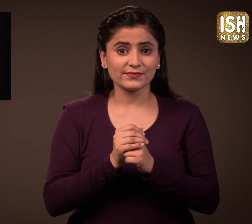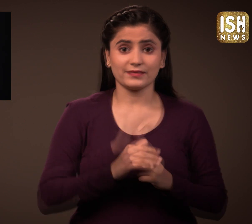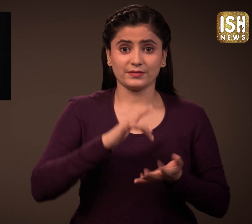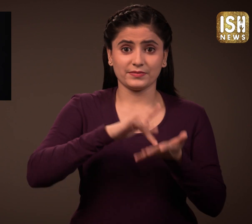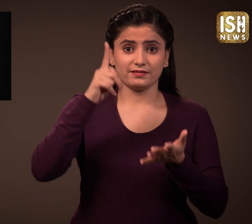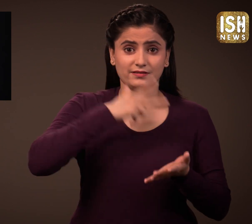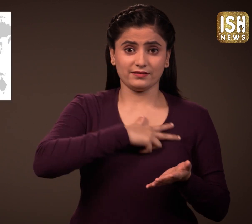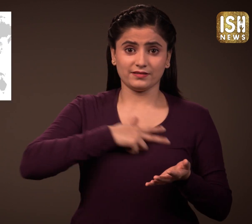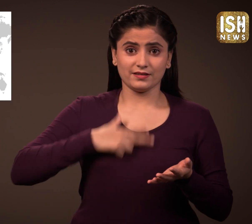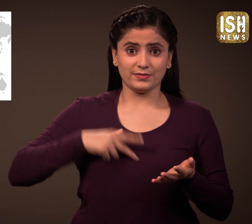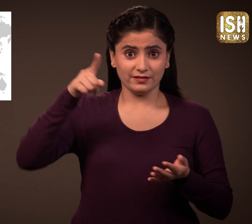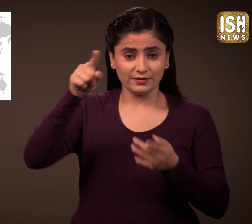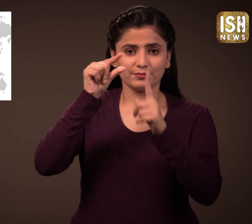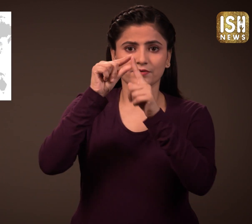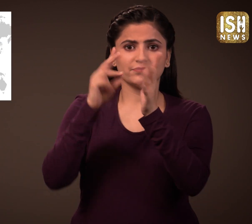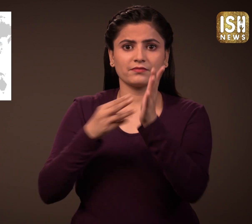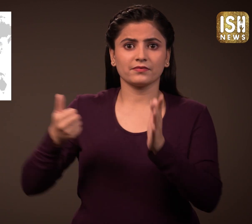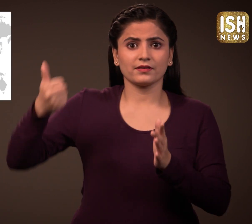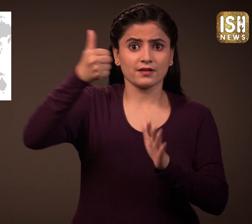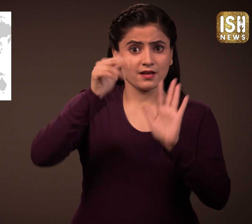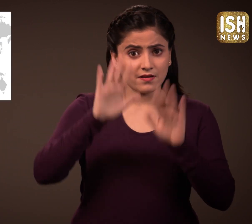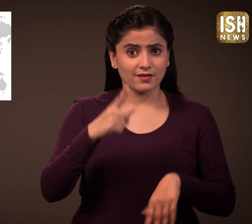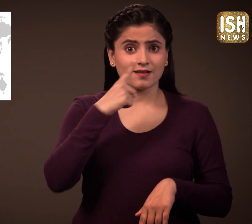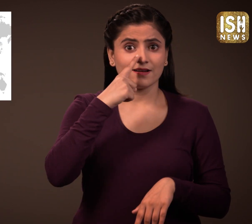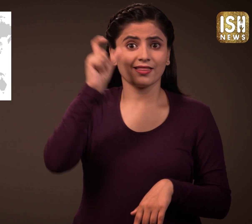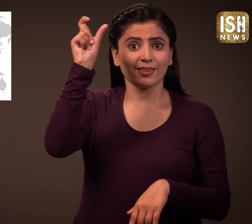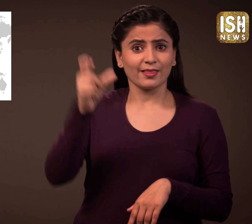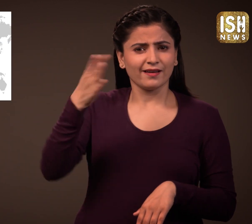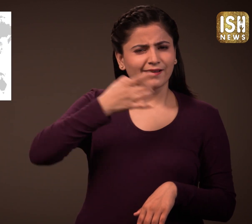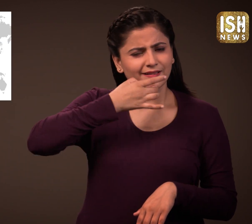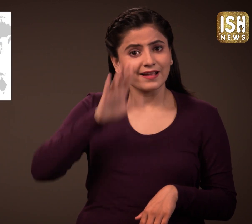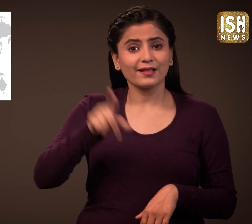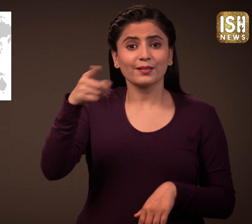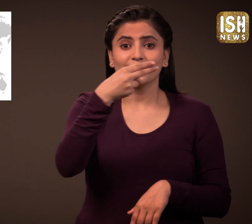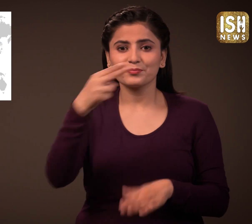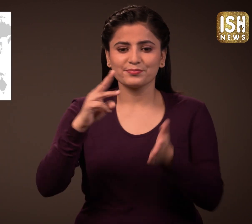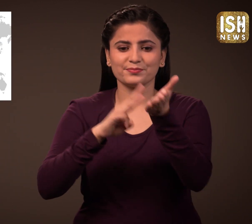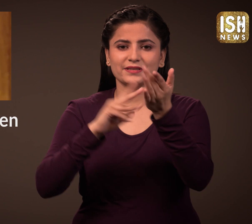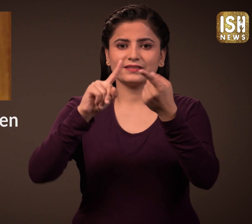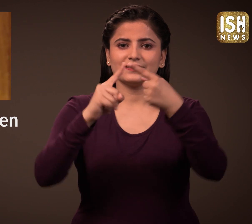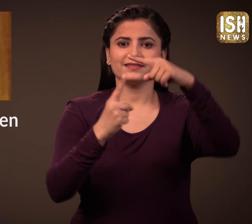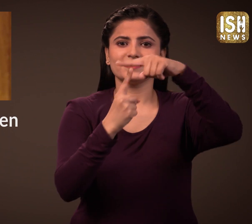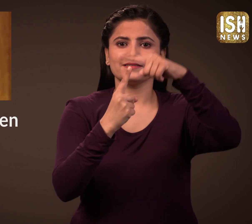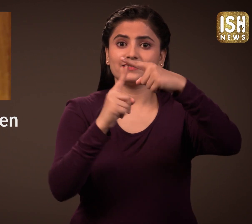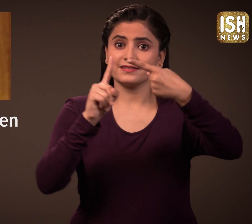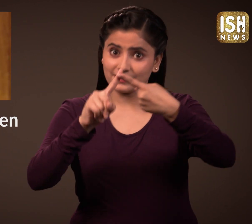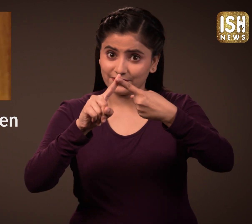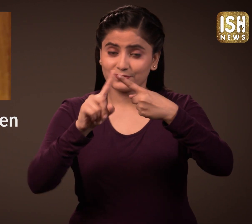Mette Frederiksen, the Prime Minister of Denmark is also very young.